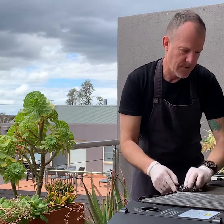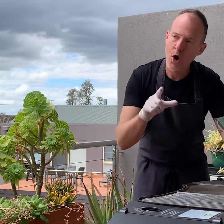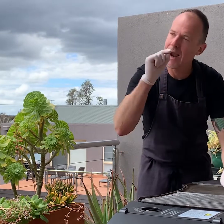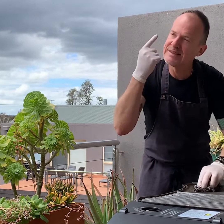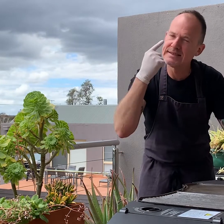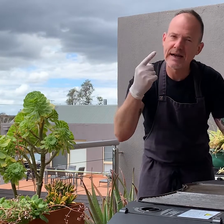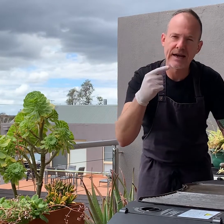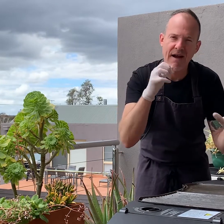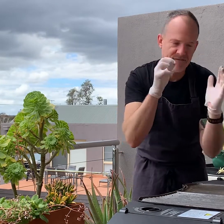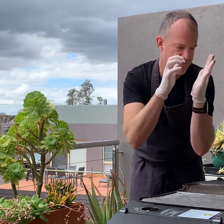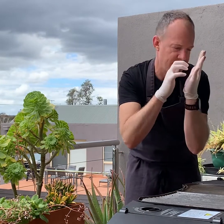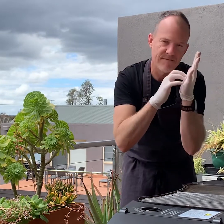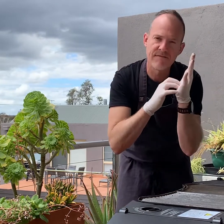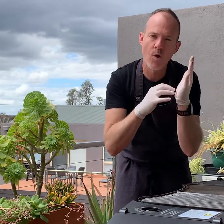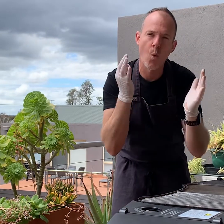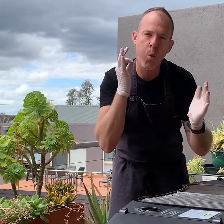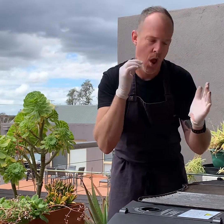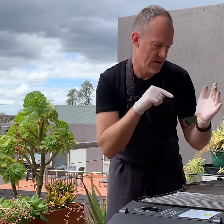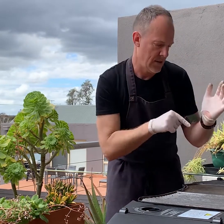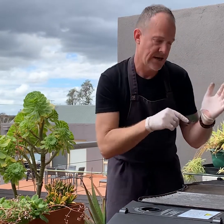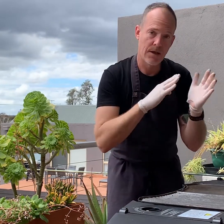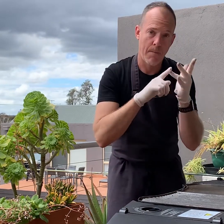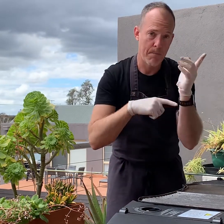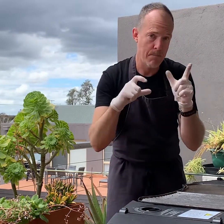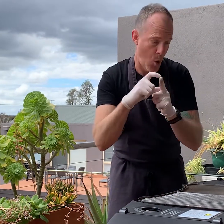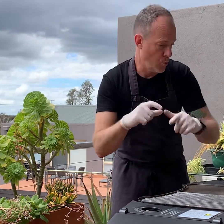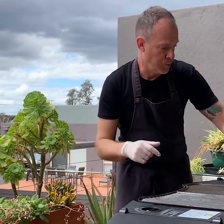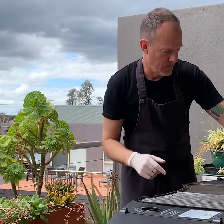I can see some flecks of white. That is mould.